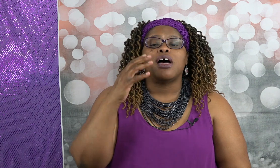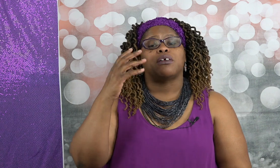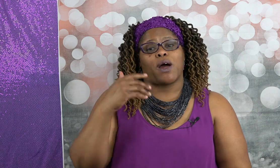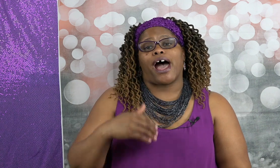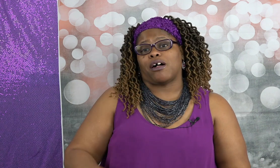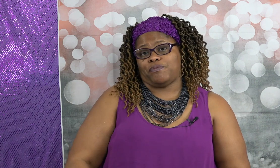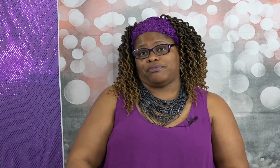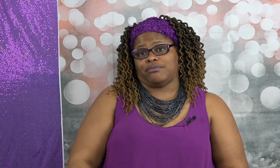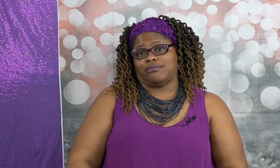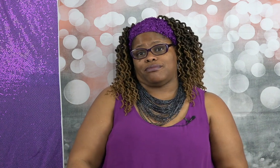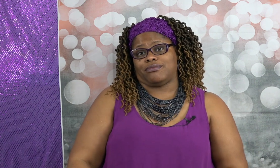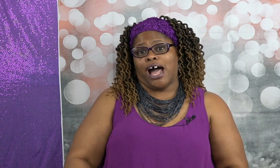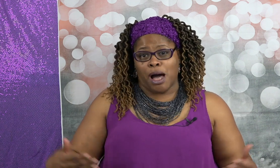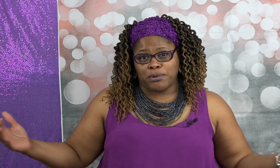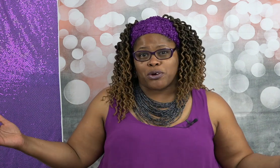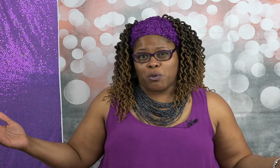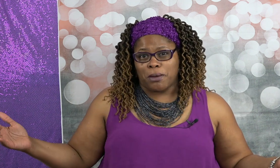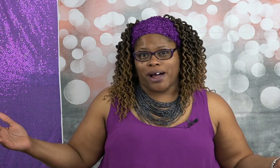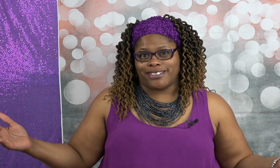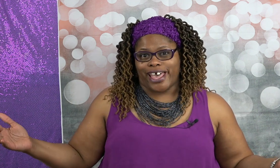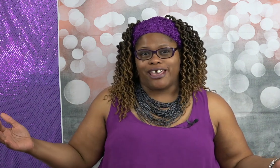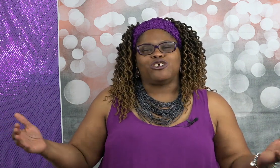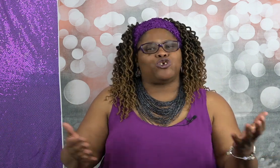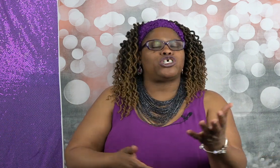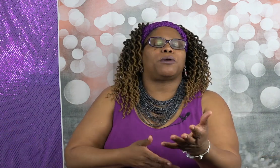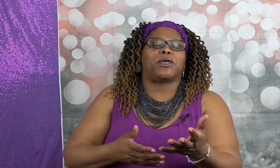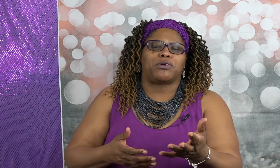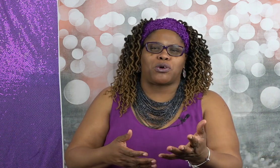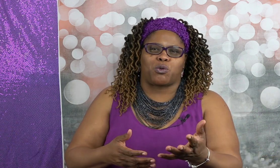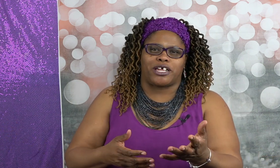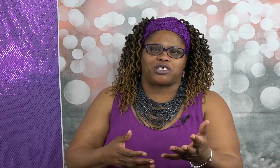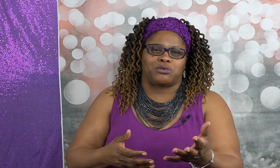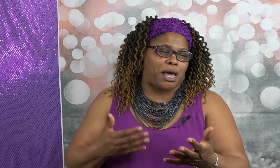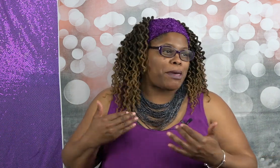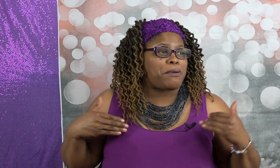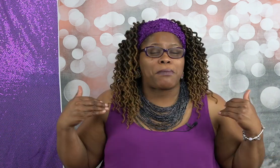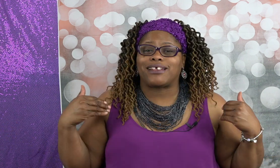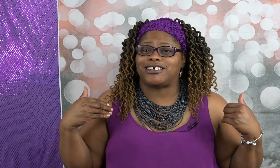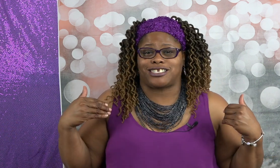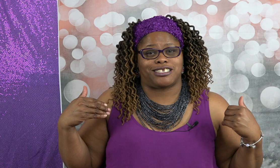wow I'm blown away by that you should be blown away too now maybe my list is